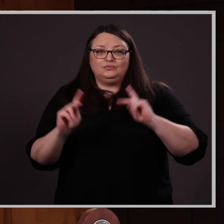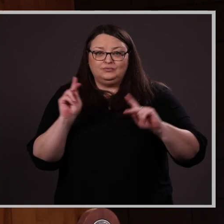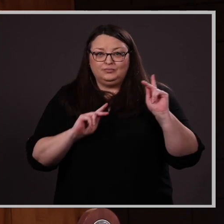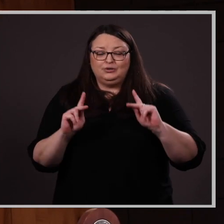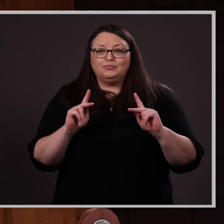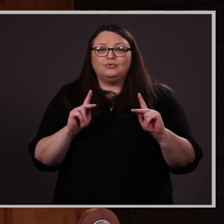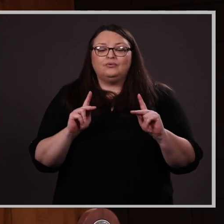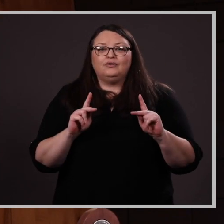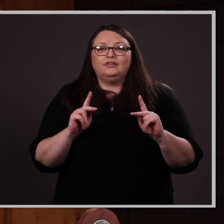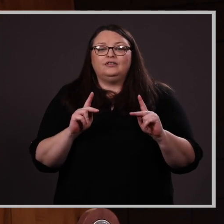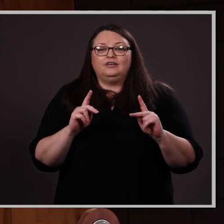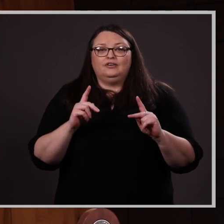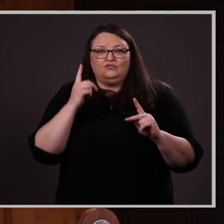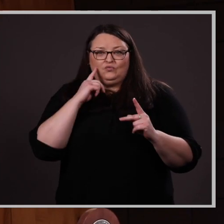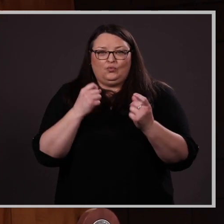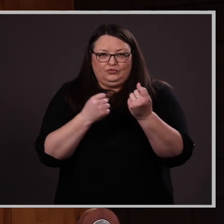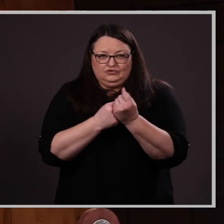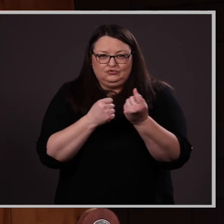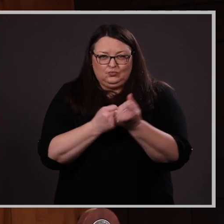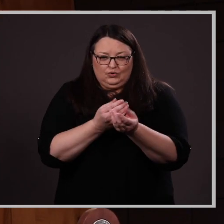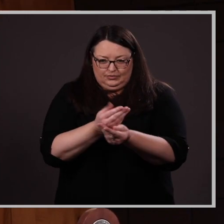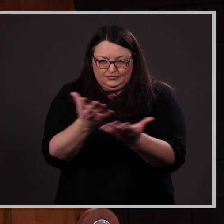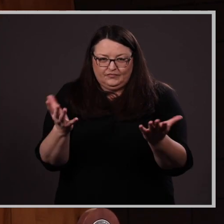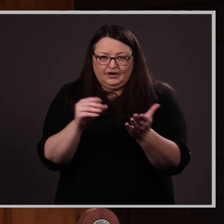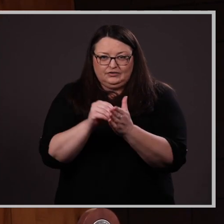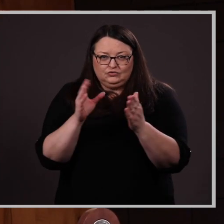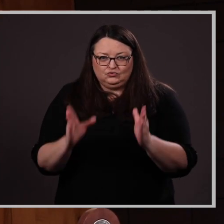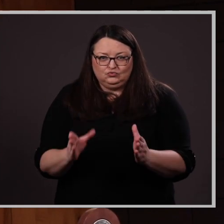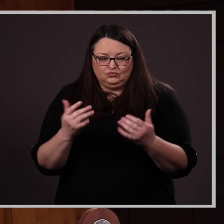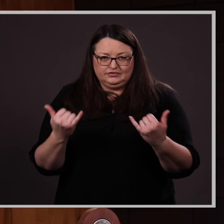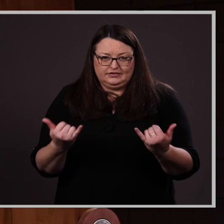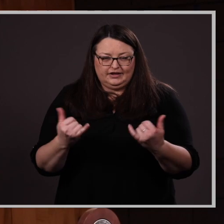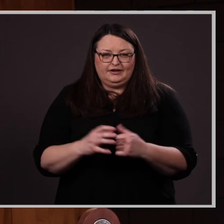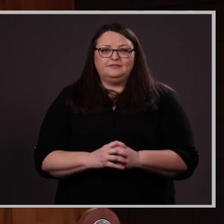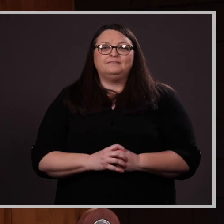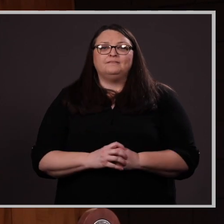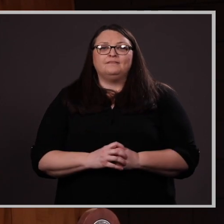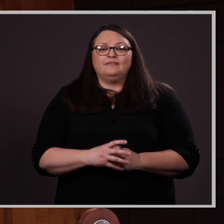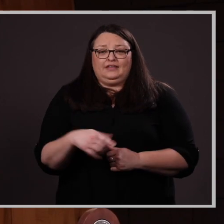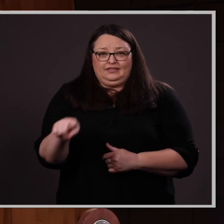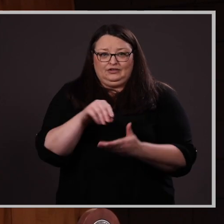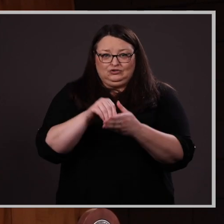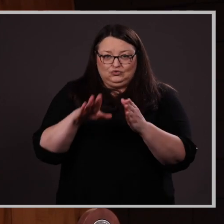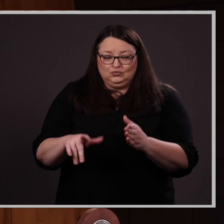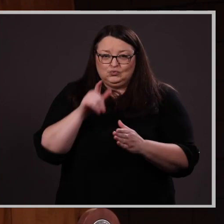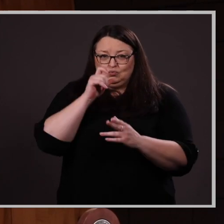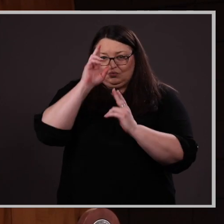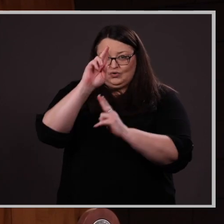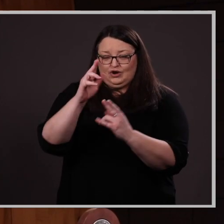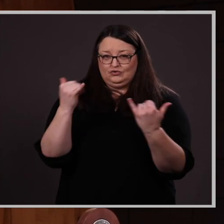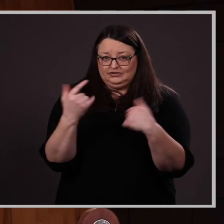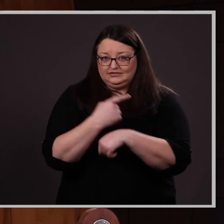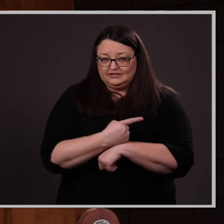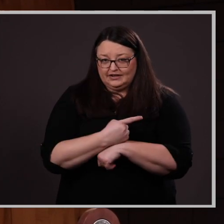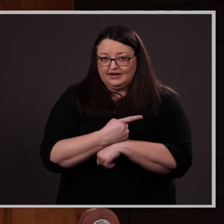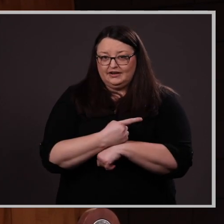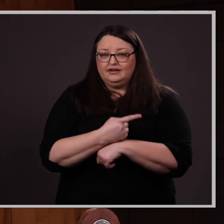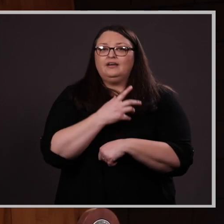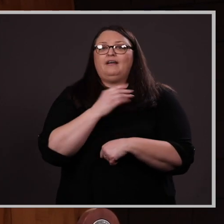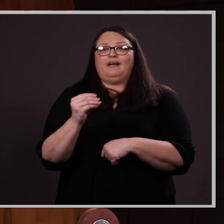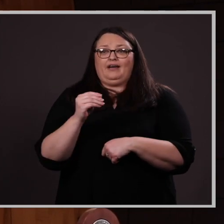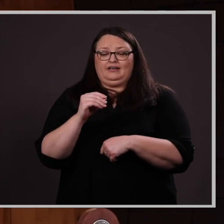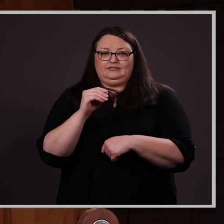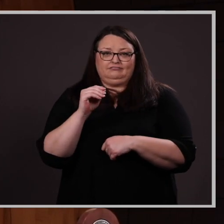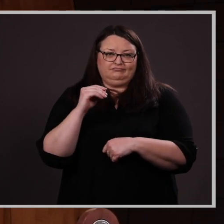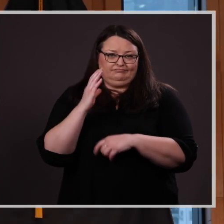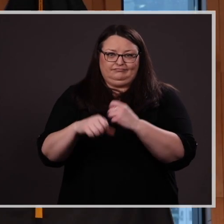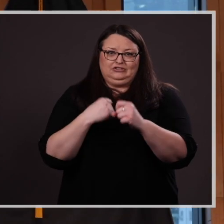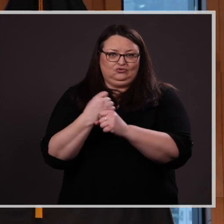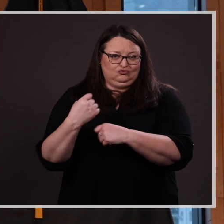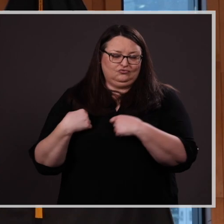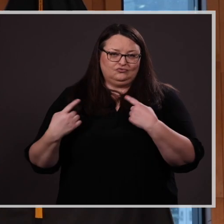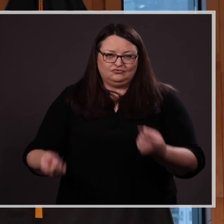for the support that they provided to these students, today and throughout the years.